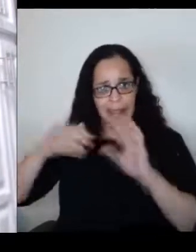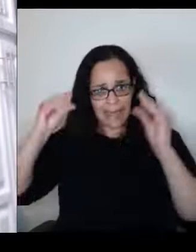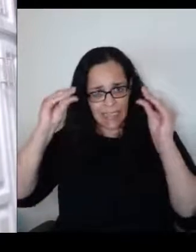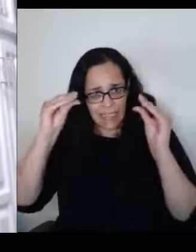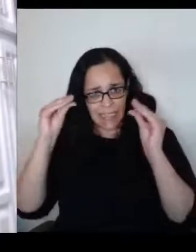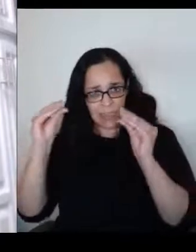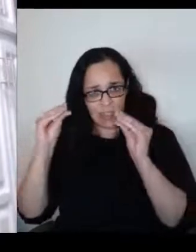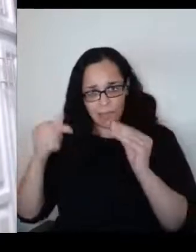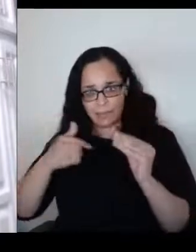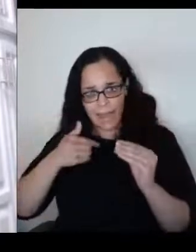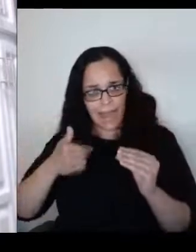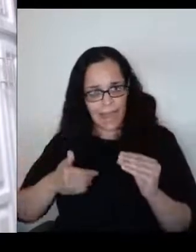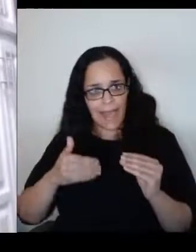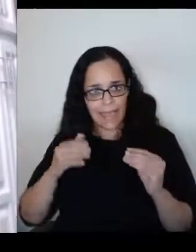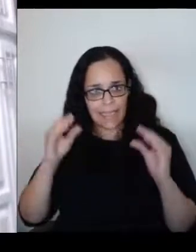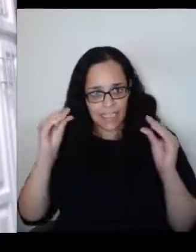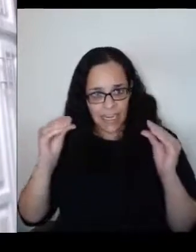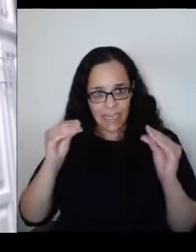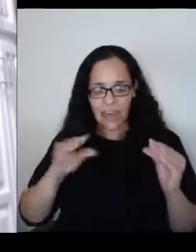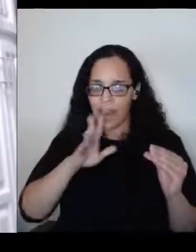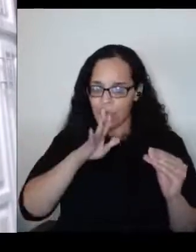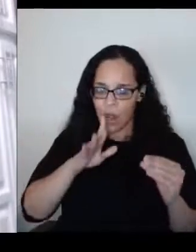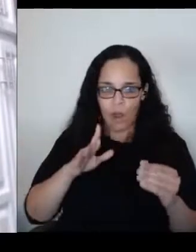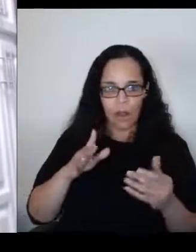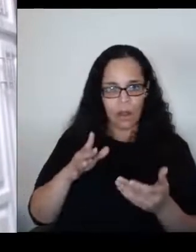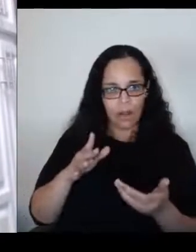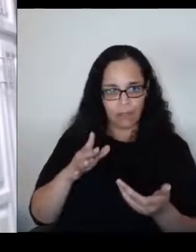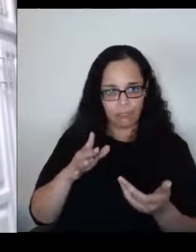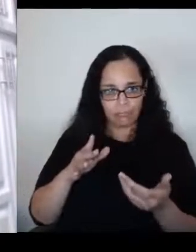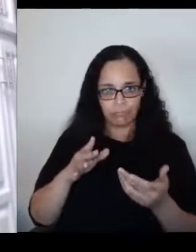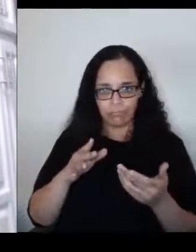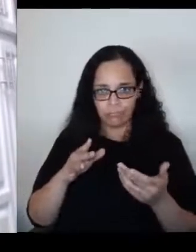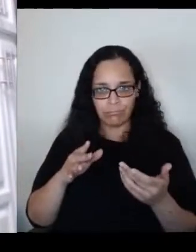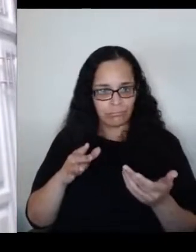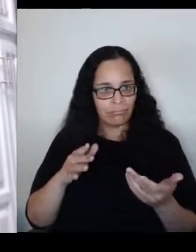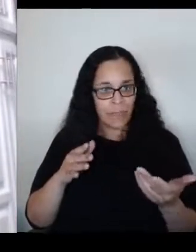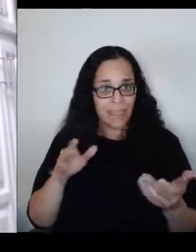I talk, I give talks. Like everyone else on the panel by the way